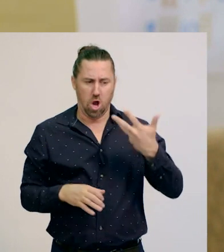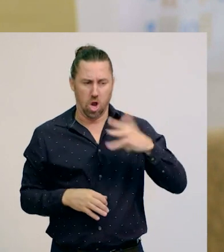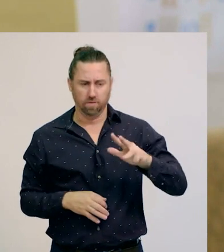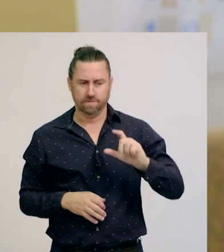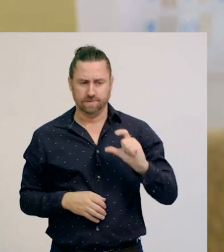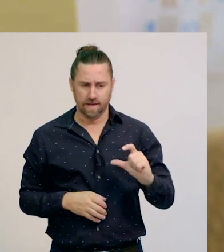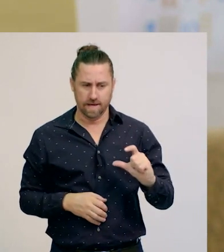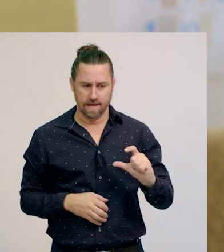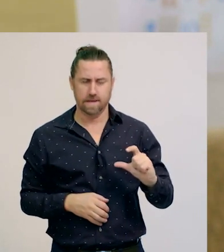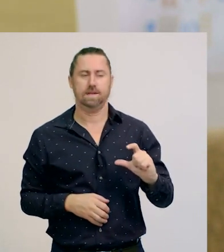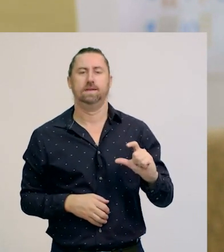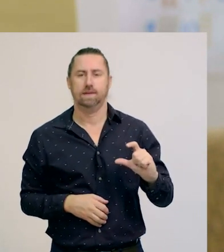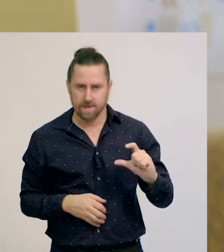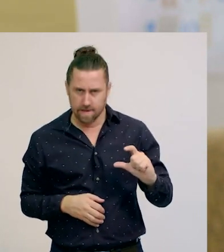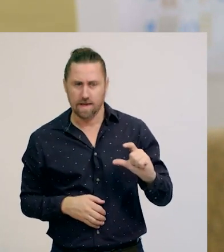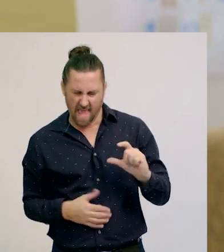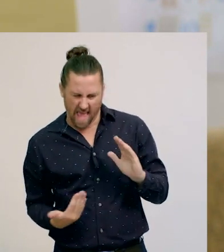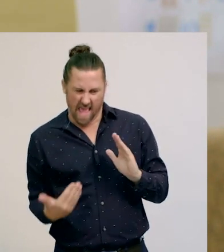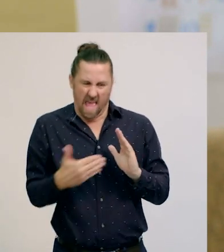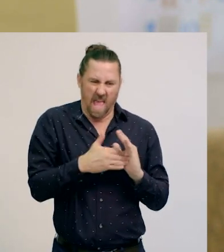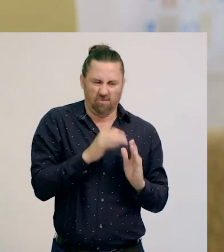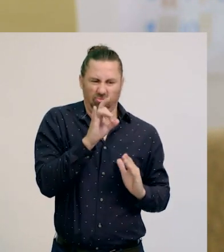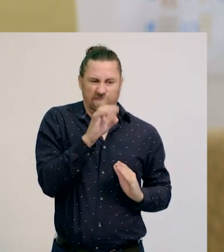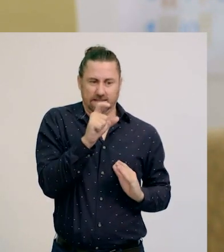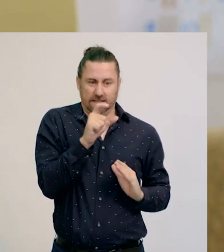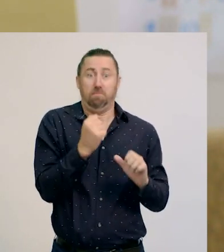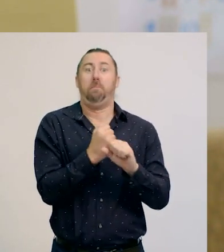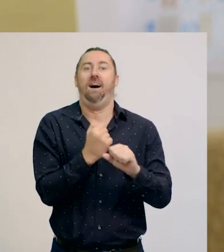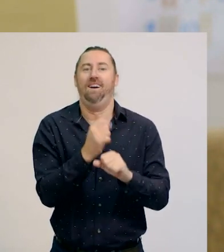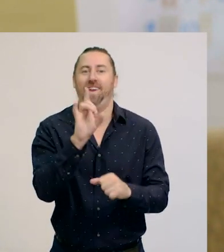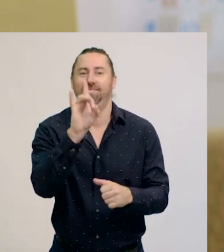So then I need another 10c to get to $10.